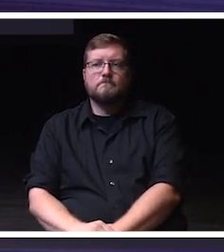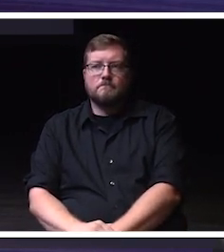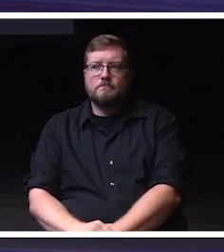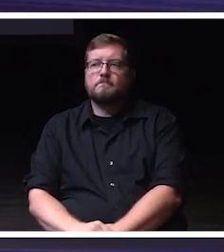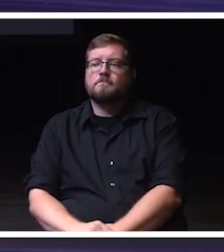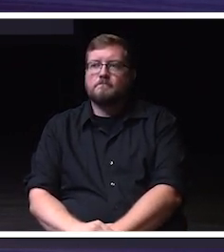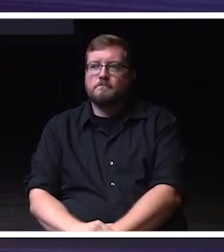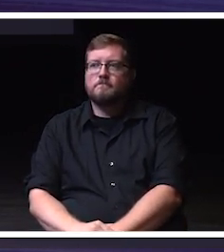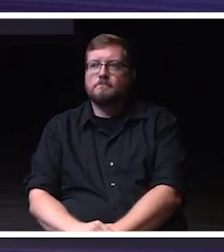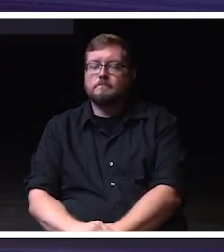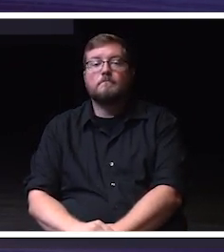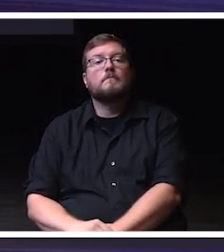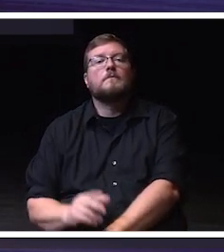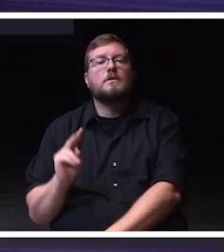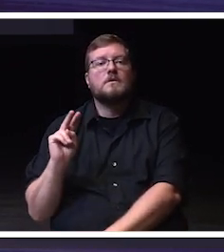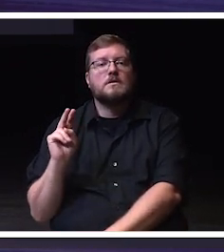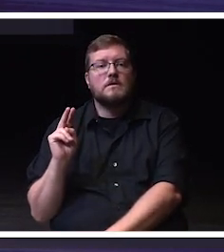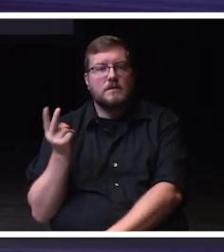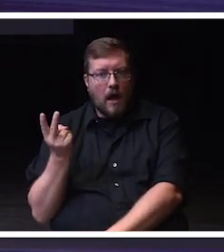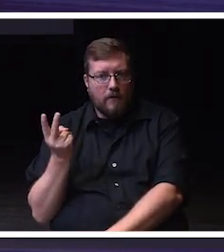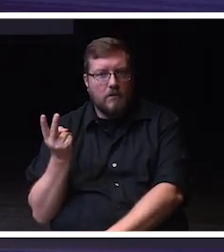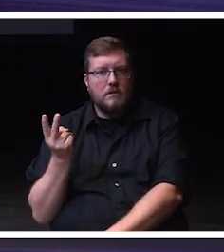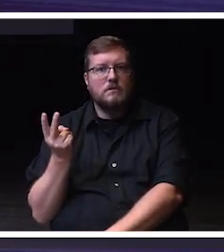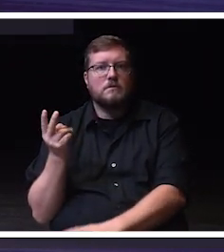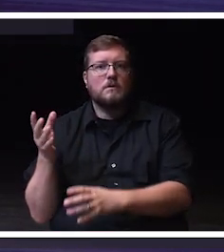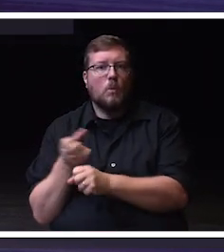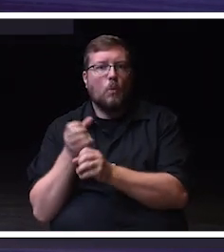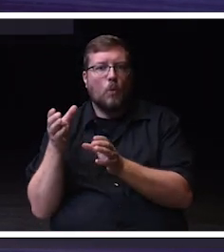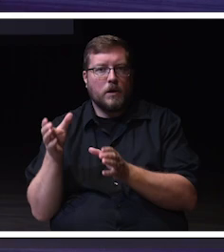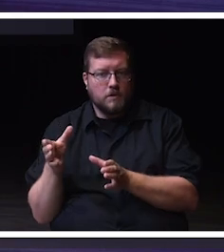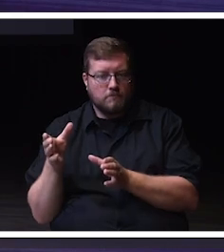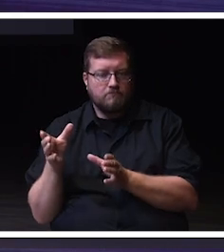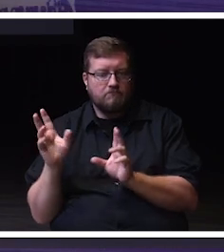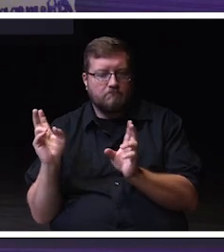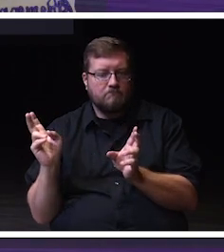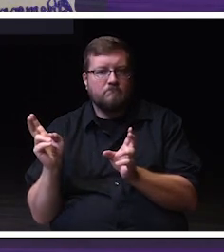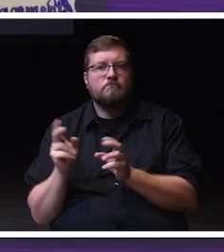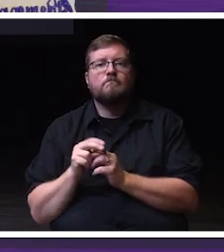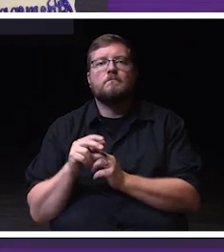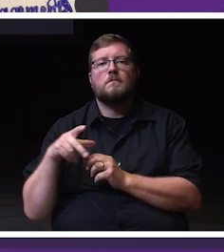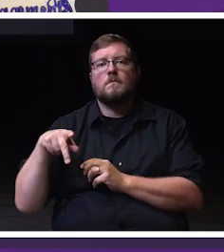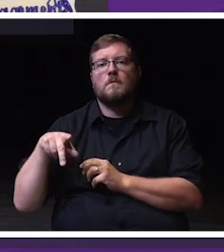The second stop for the U Matter Wagon was Facilities Planning and Management,